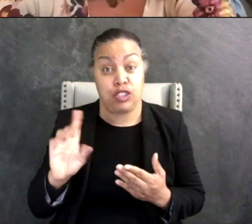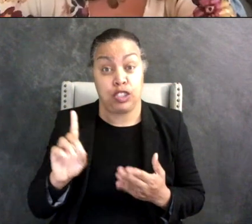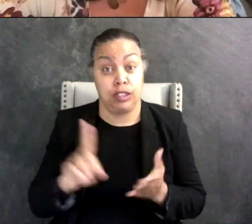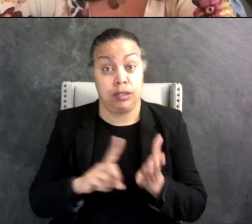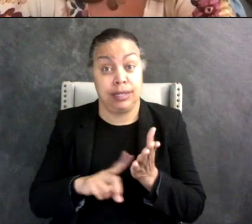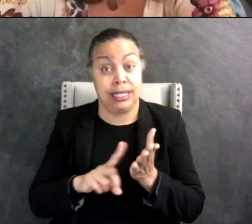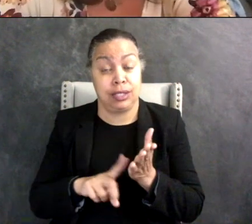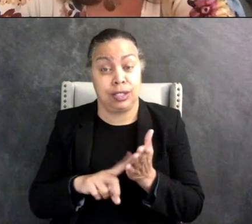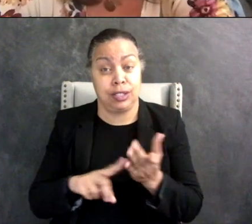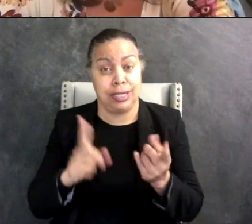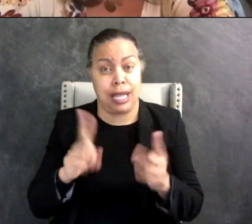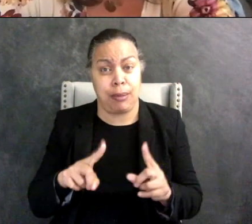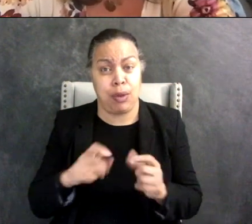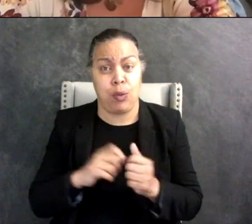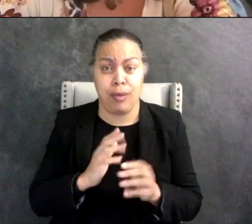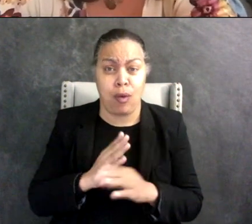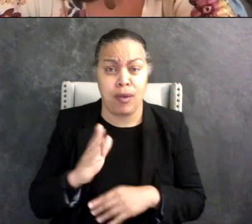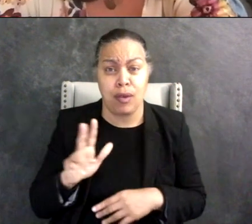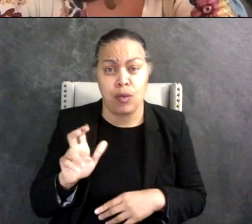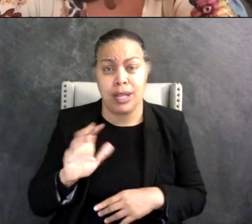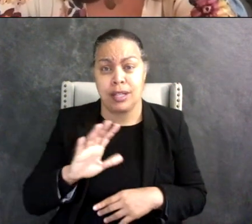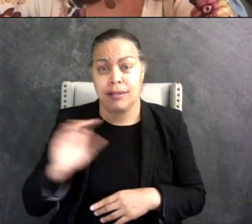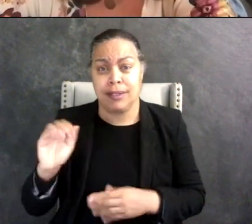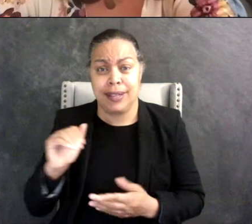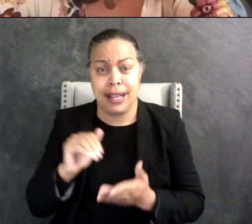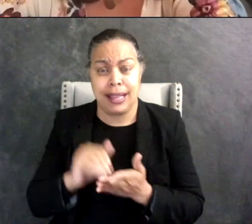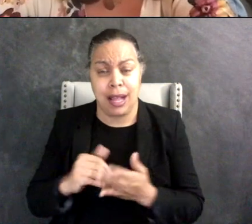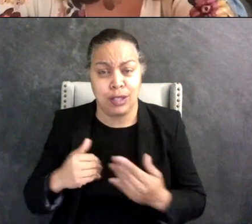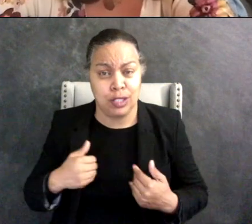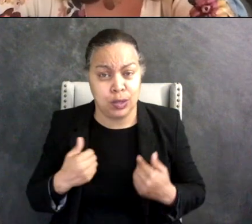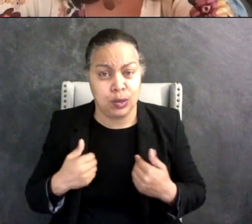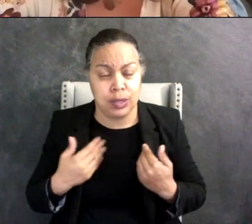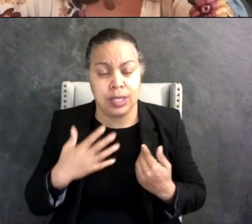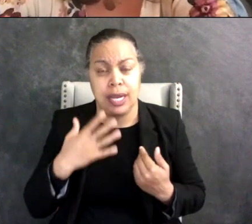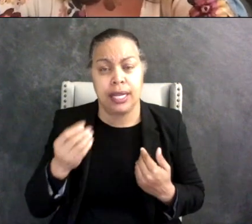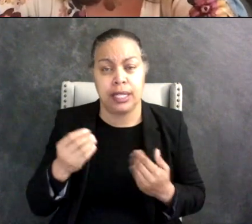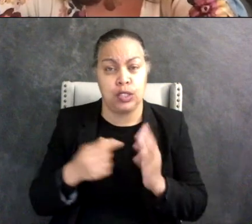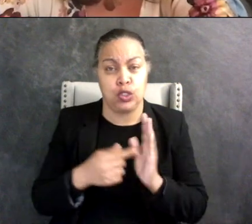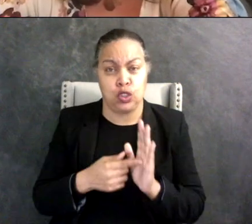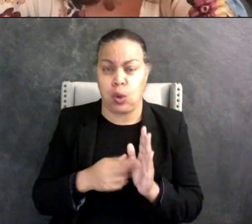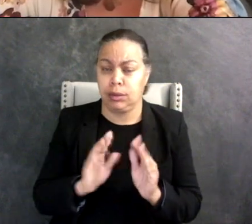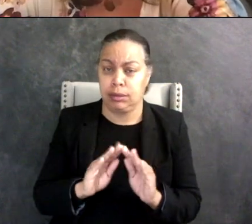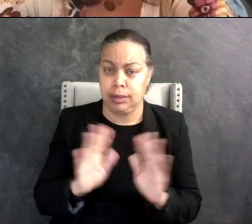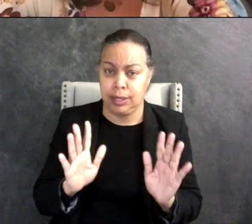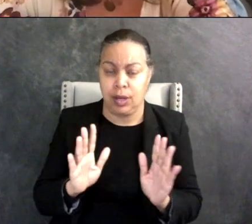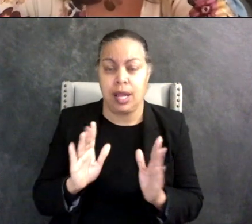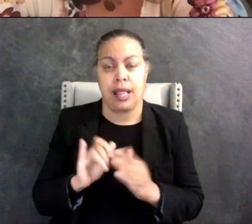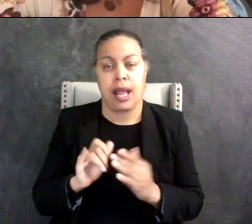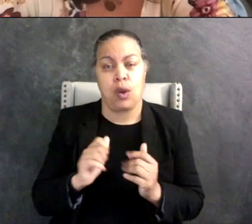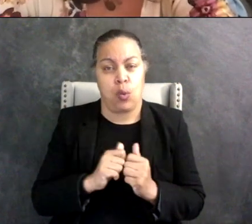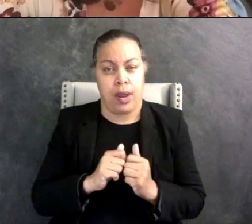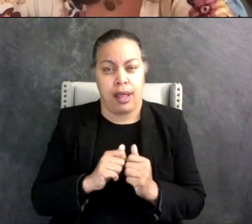on more than 350,000 adolescents and it showed persuasively that at a population level technology